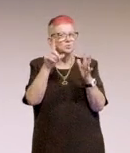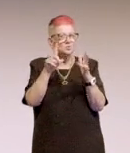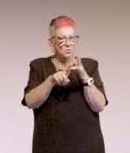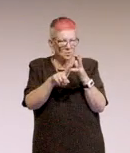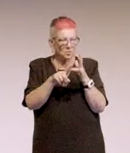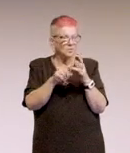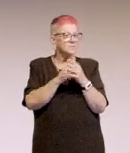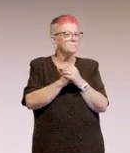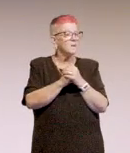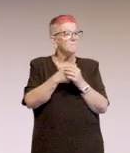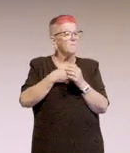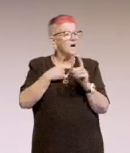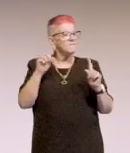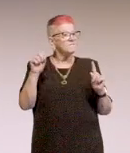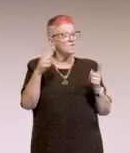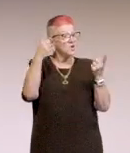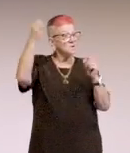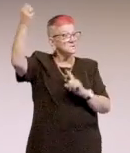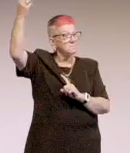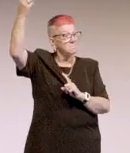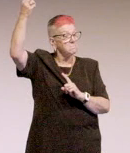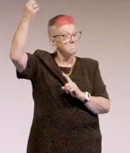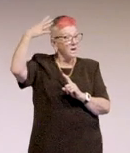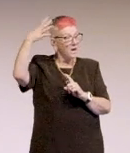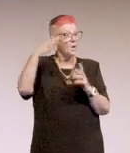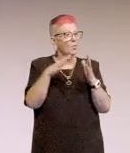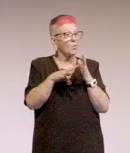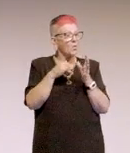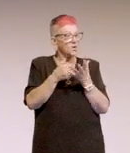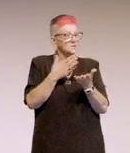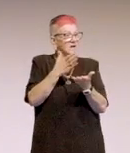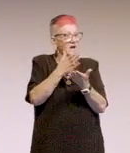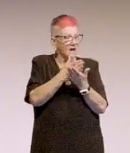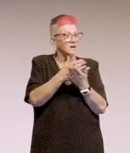My initial lightbulb moment was, I was actually a front-end dev